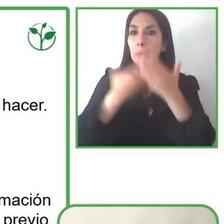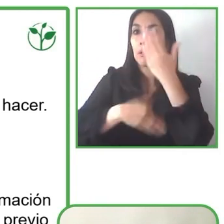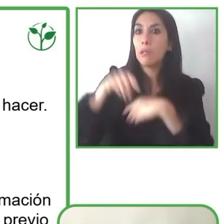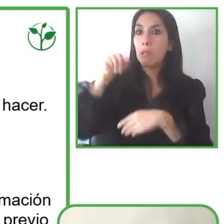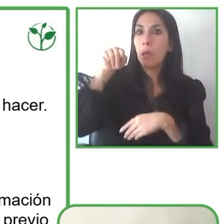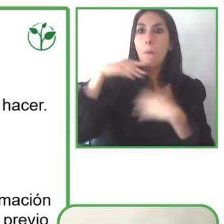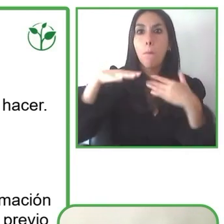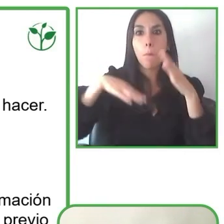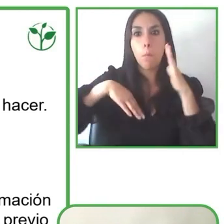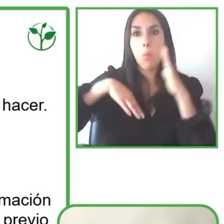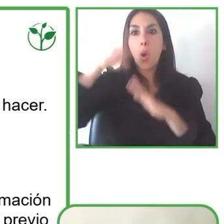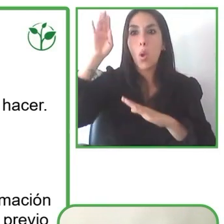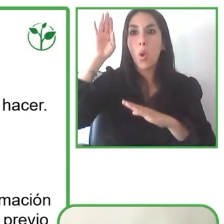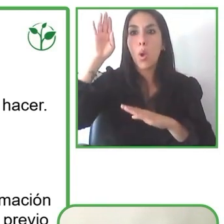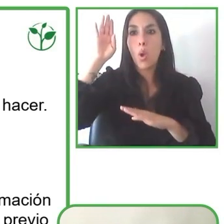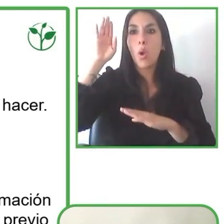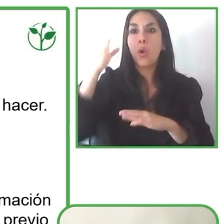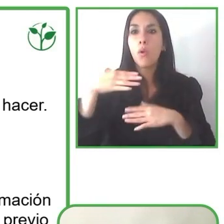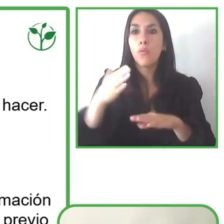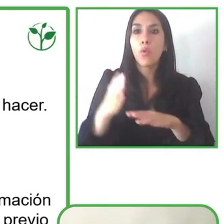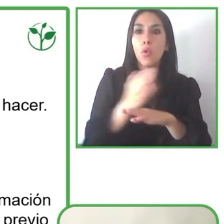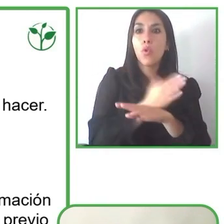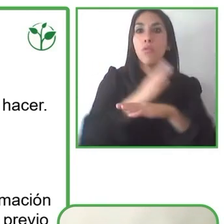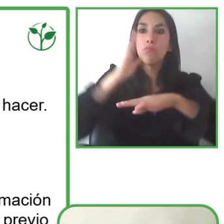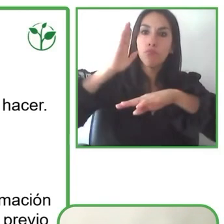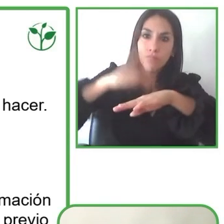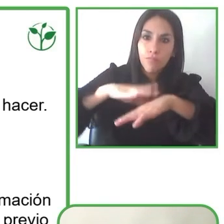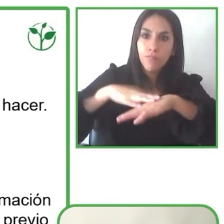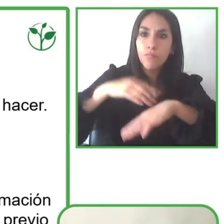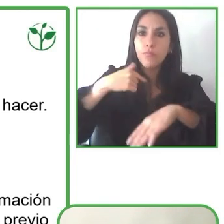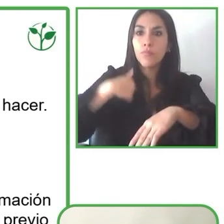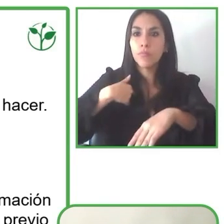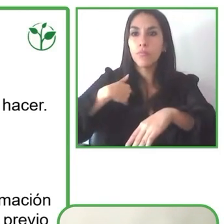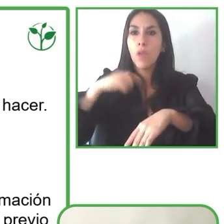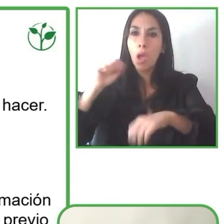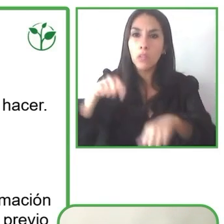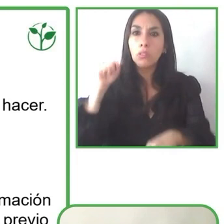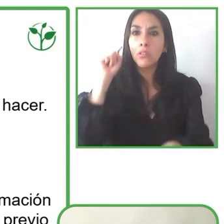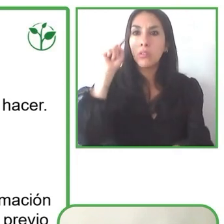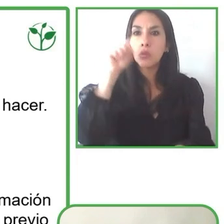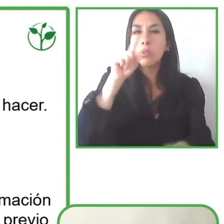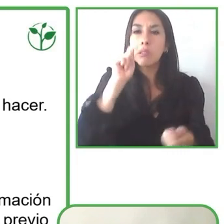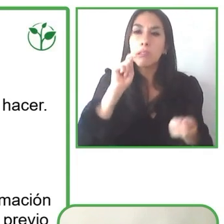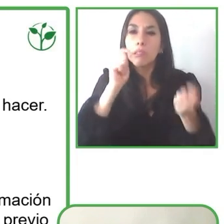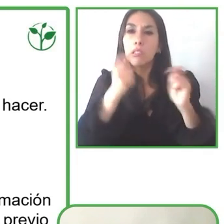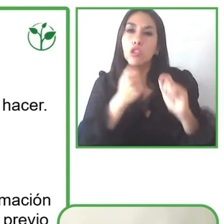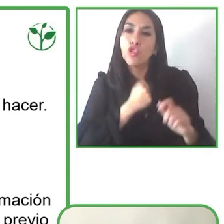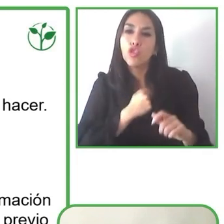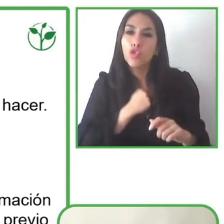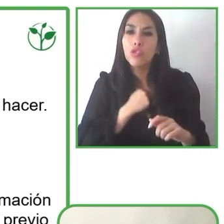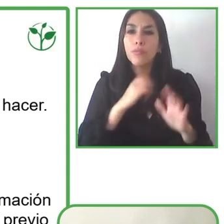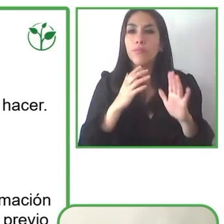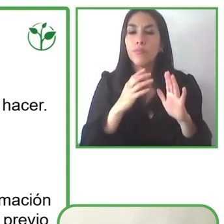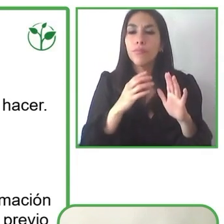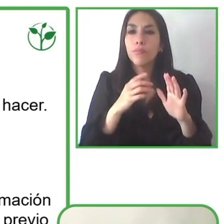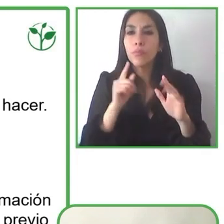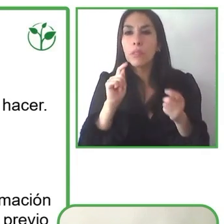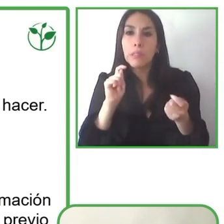perhaps there isn't as much communicated to on what you need. So we always say we need to do everything possible.